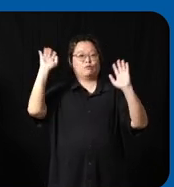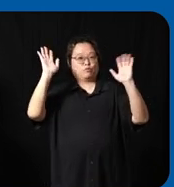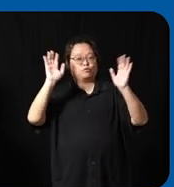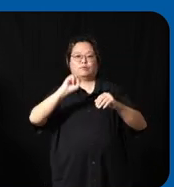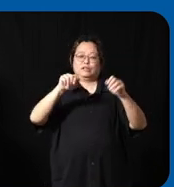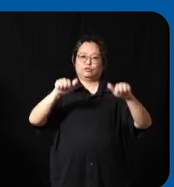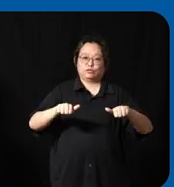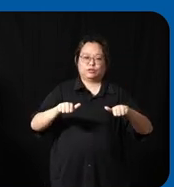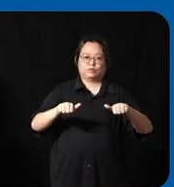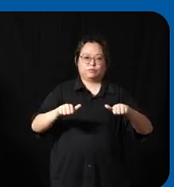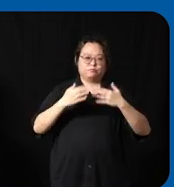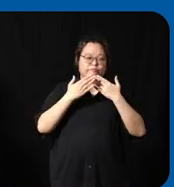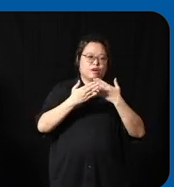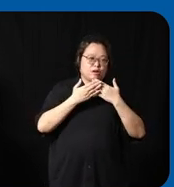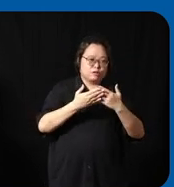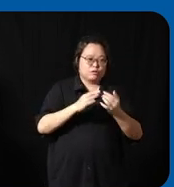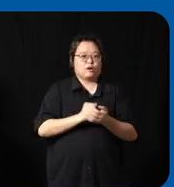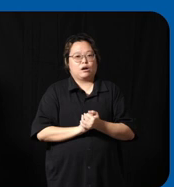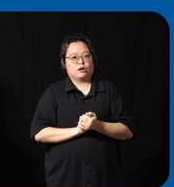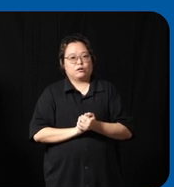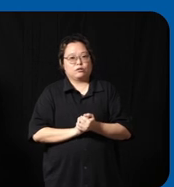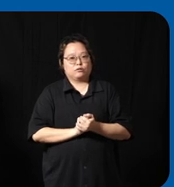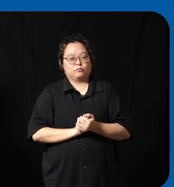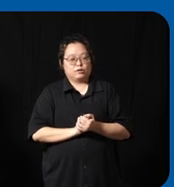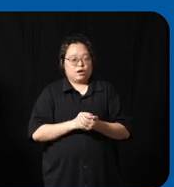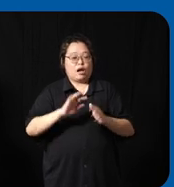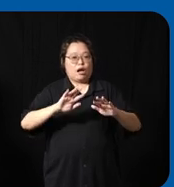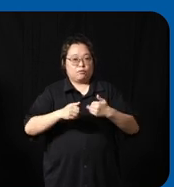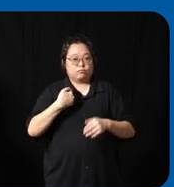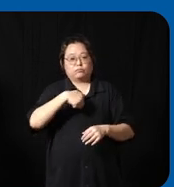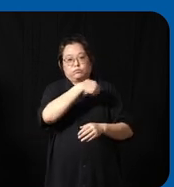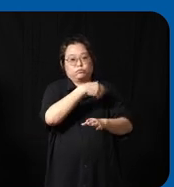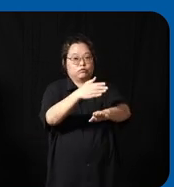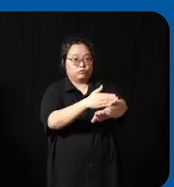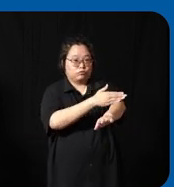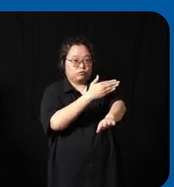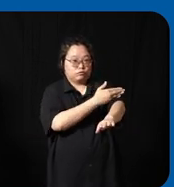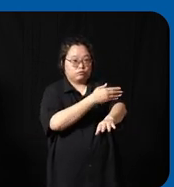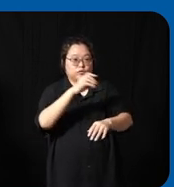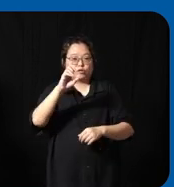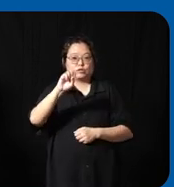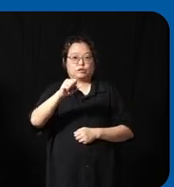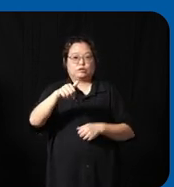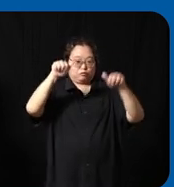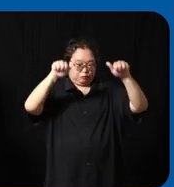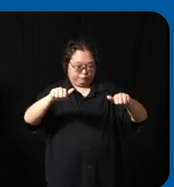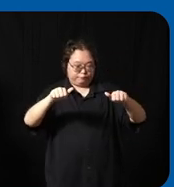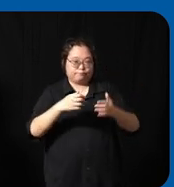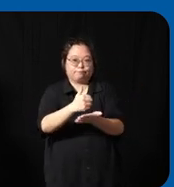to understand the areas where we can improve uh and then also get in touch with multiple other